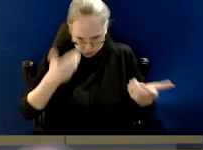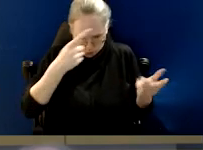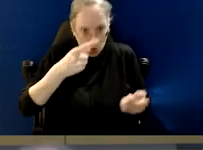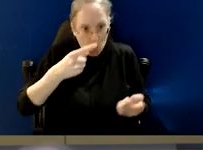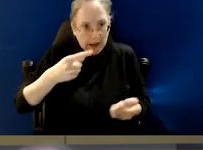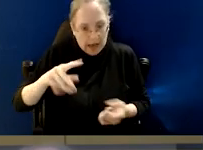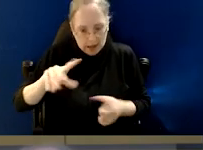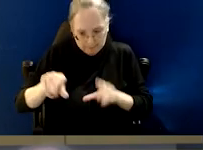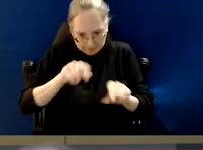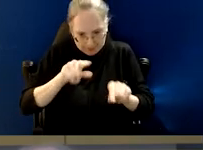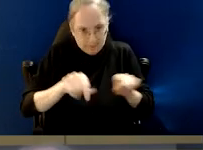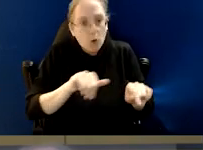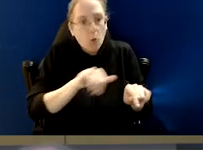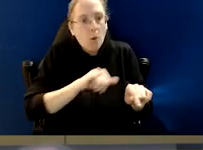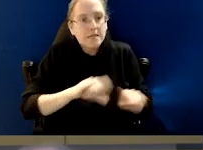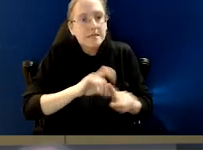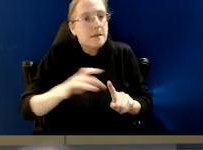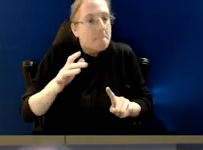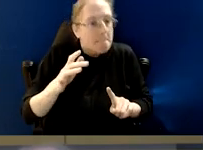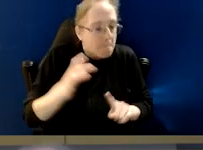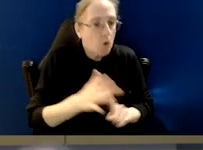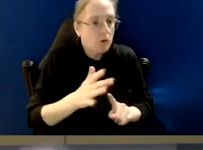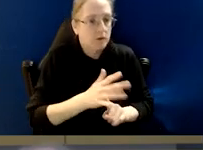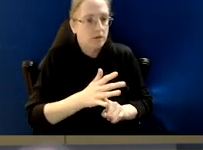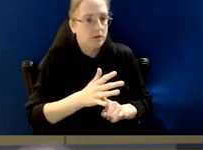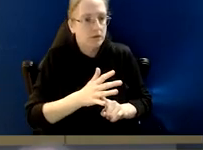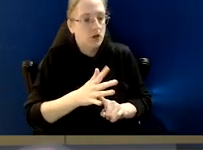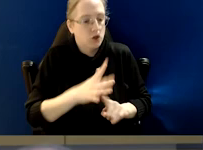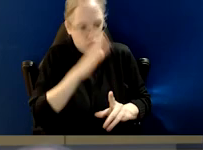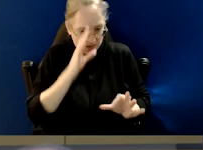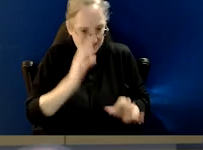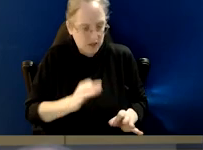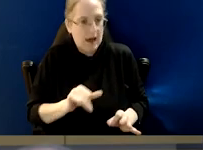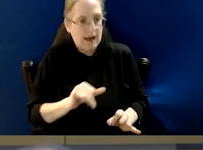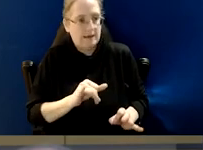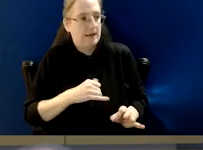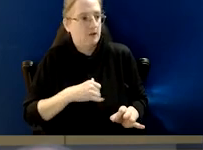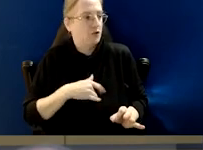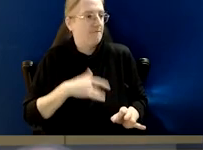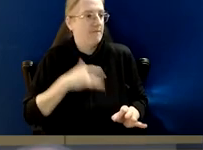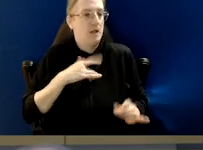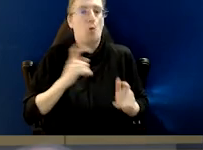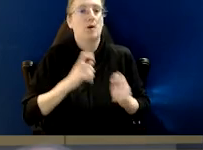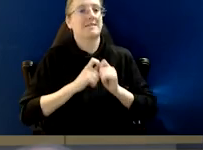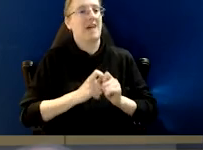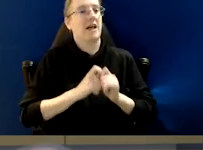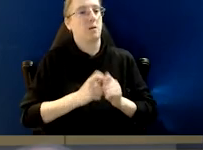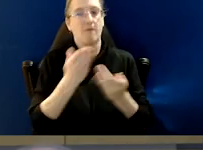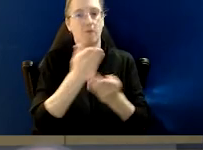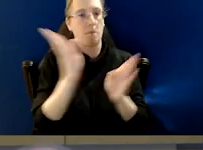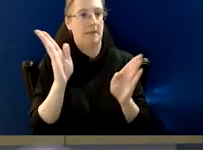really good judgement to what comes in. And it's something, I mean... Some of my, and you can call it the public interest,